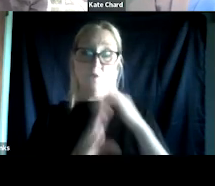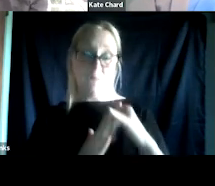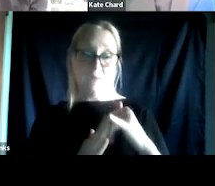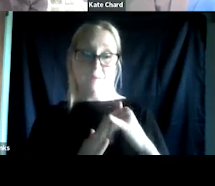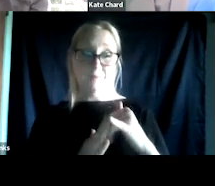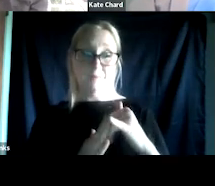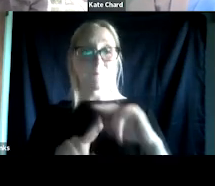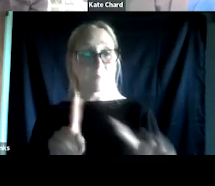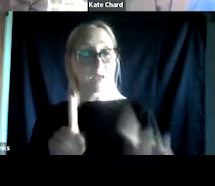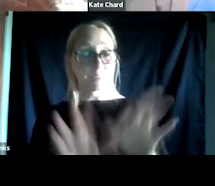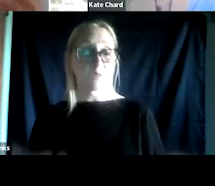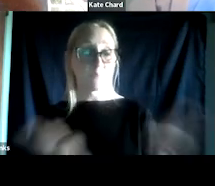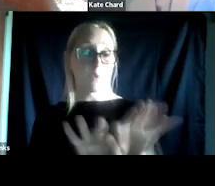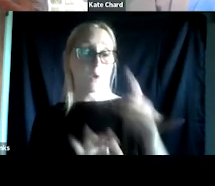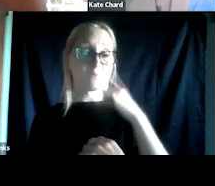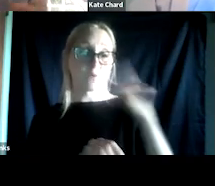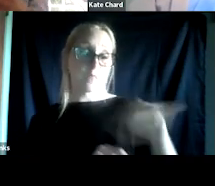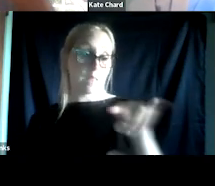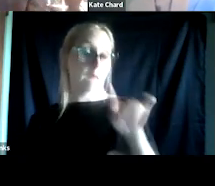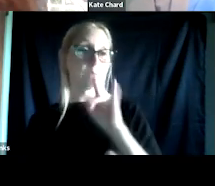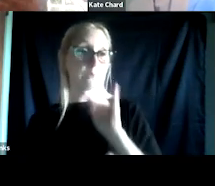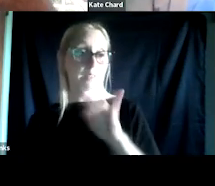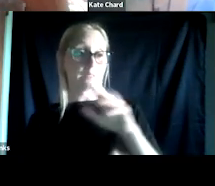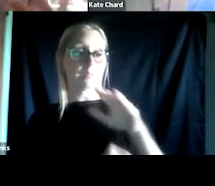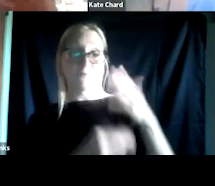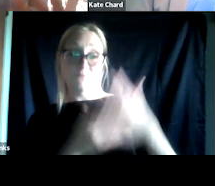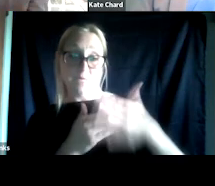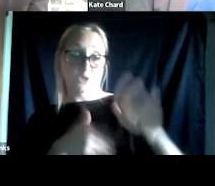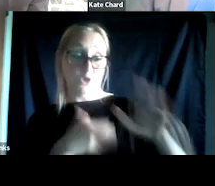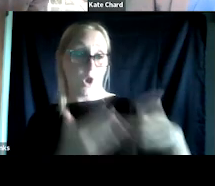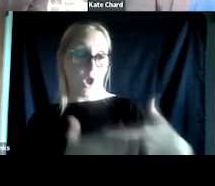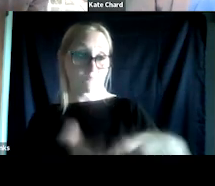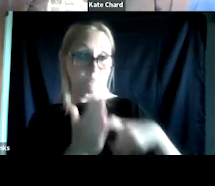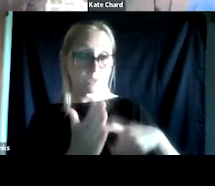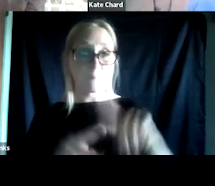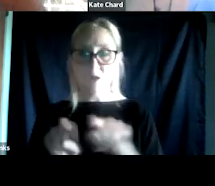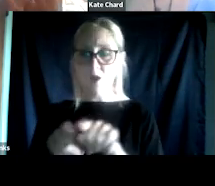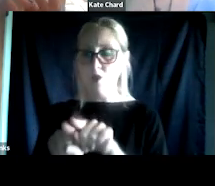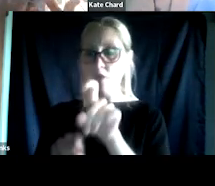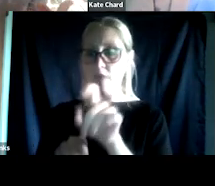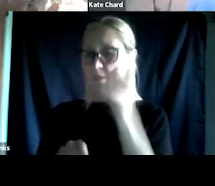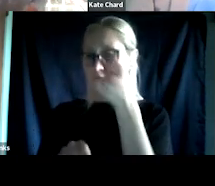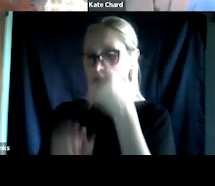it's really important for the court team to be aware of how that might interact with these other issues and stressors going on in someone's life so we can be responsive to them